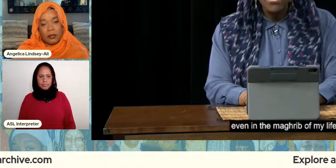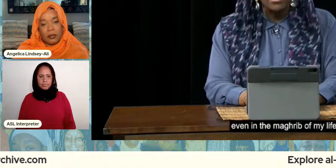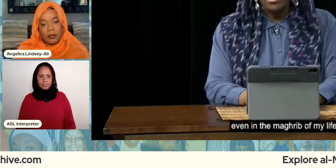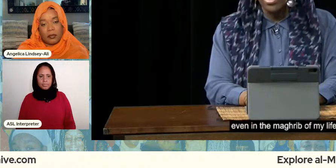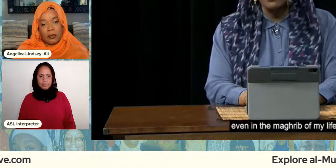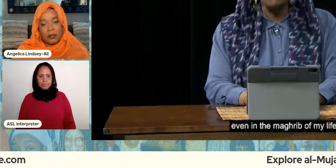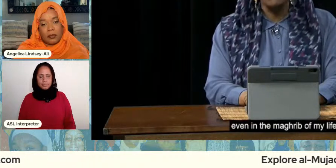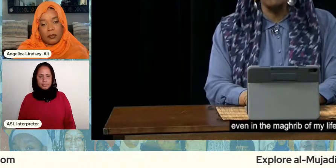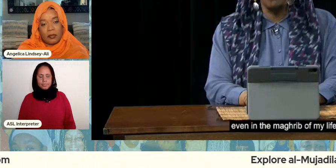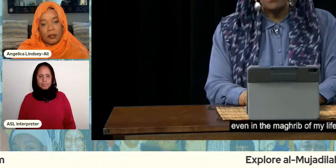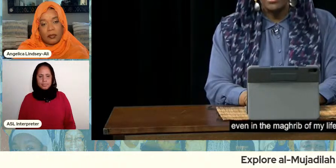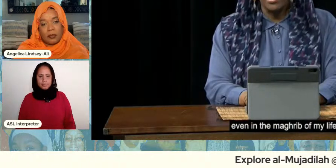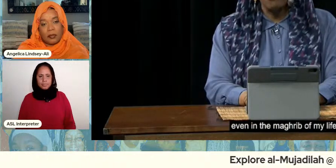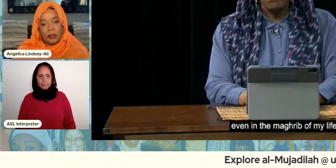even in the muggle of my life